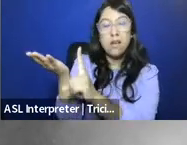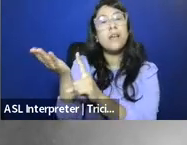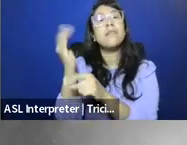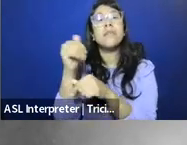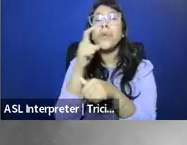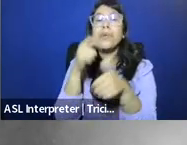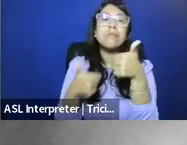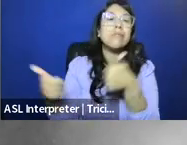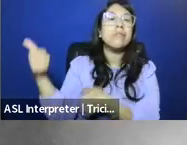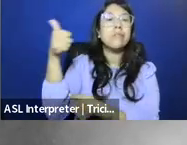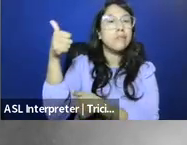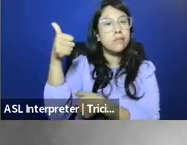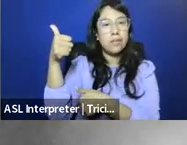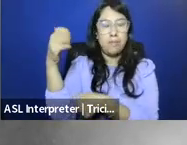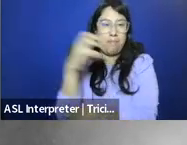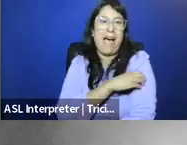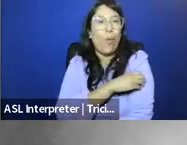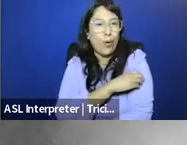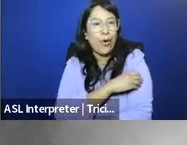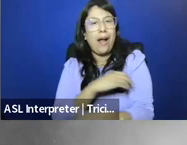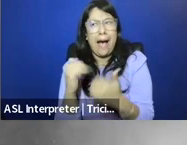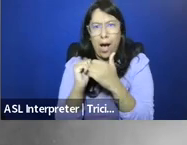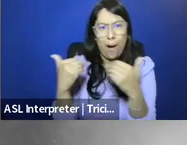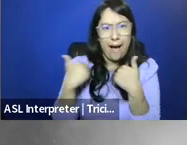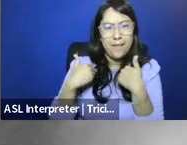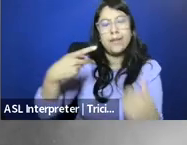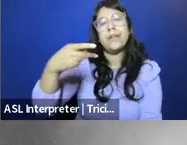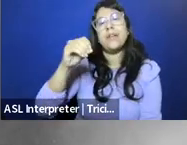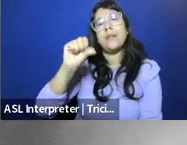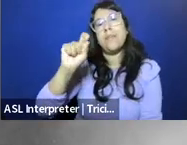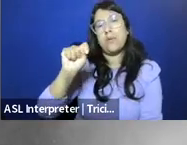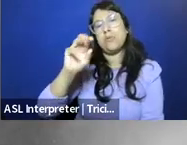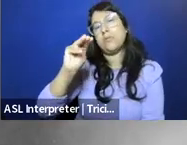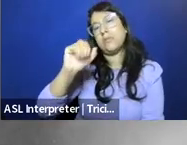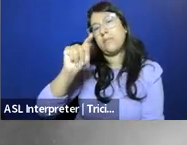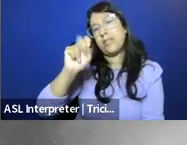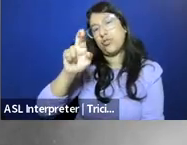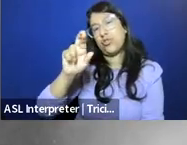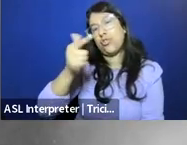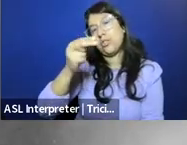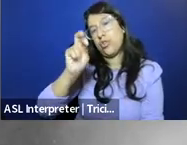of the postmaster general, a position he was appointed to, and occupied for the rest of his life,